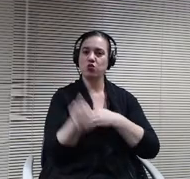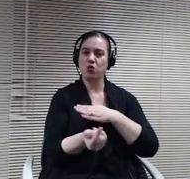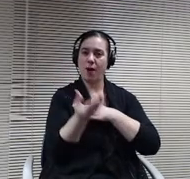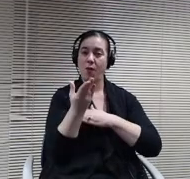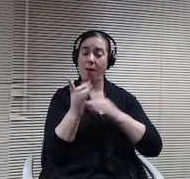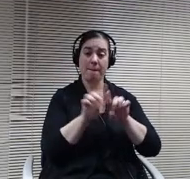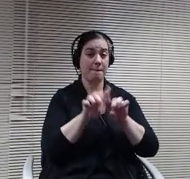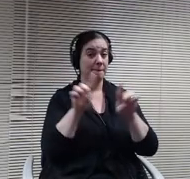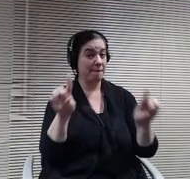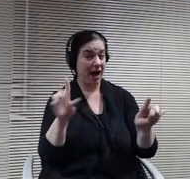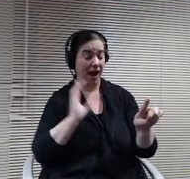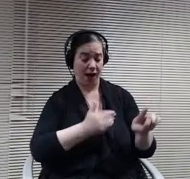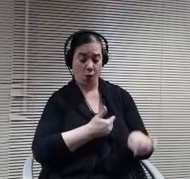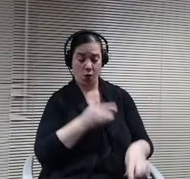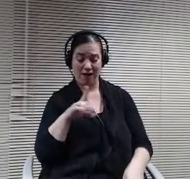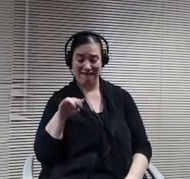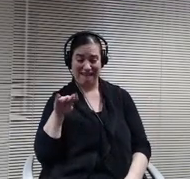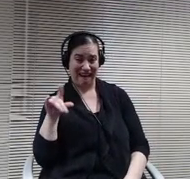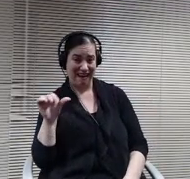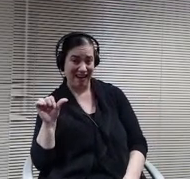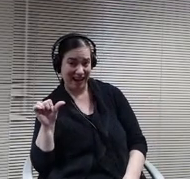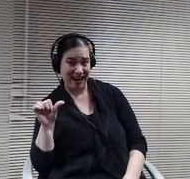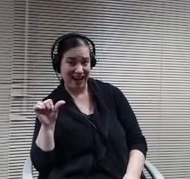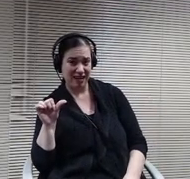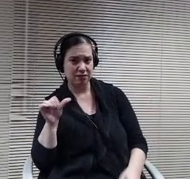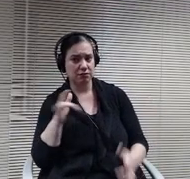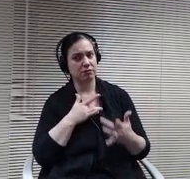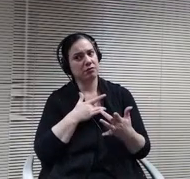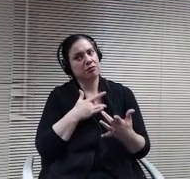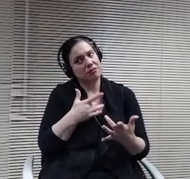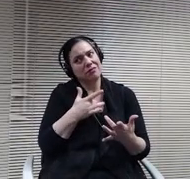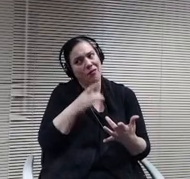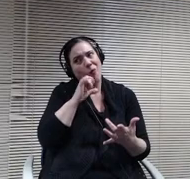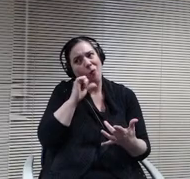old, and particularly where the very dynamic situation with the